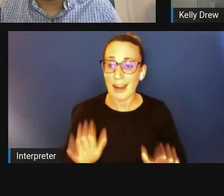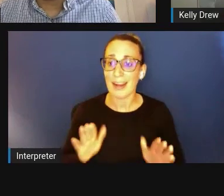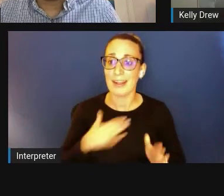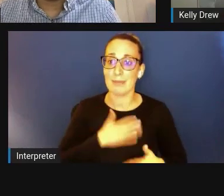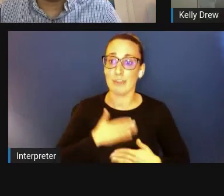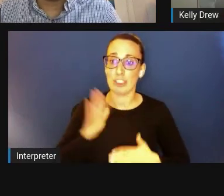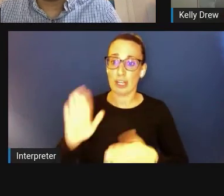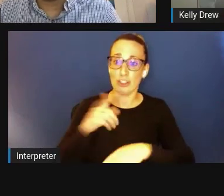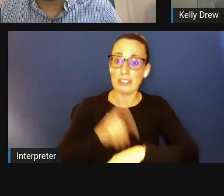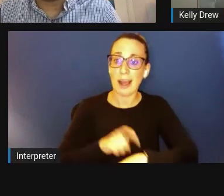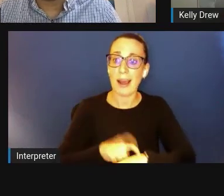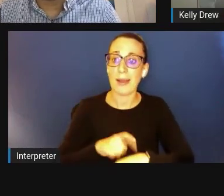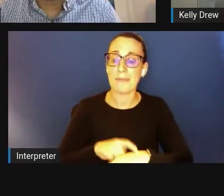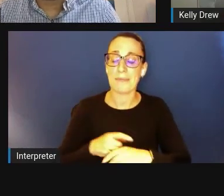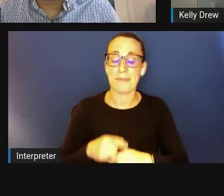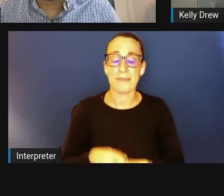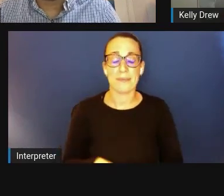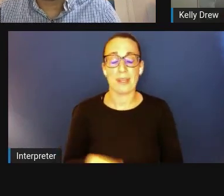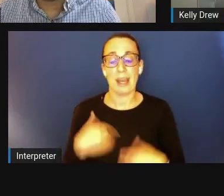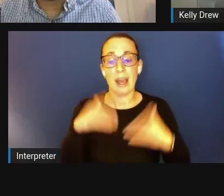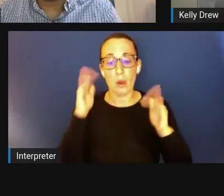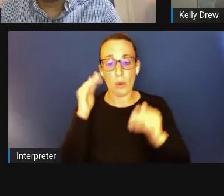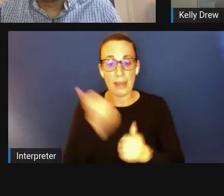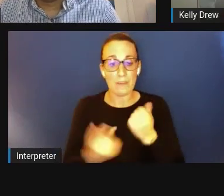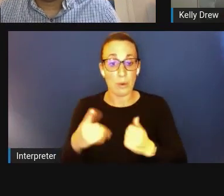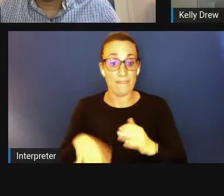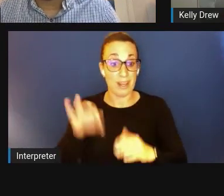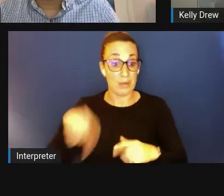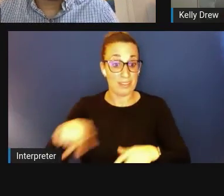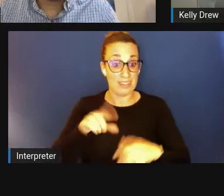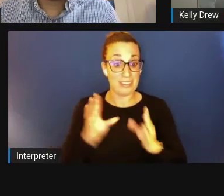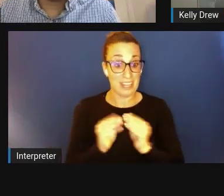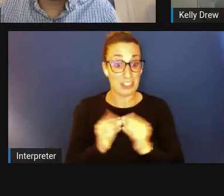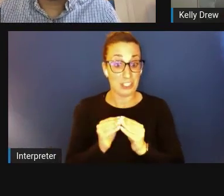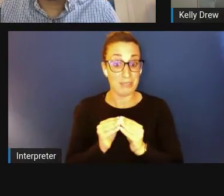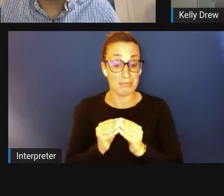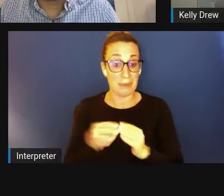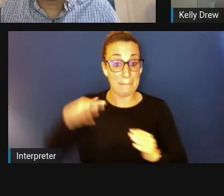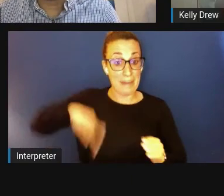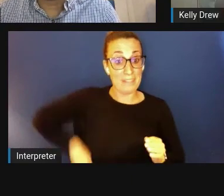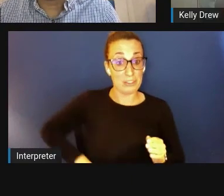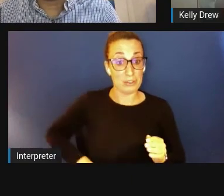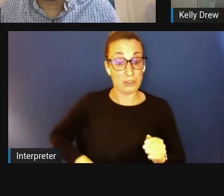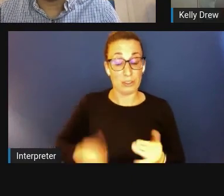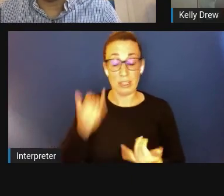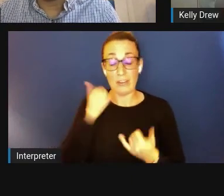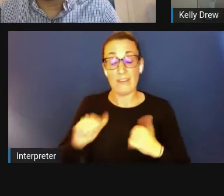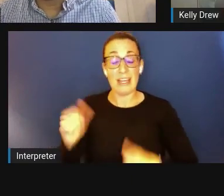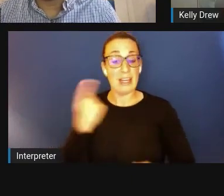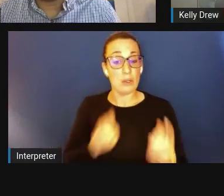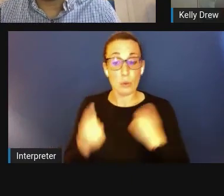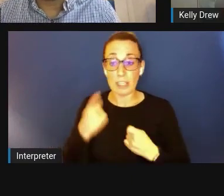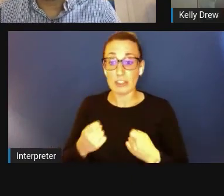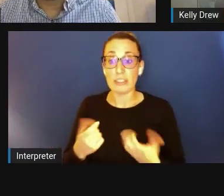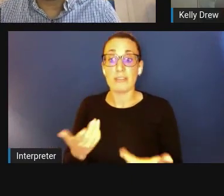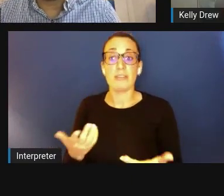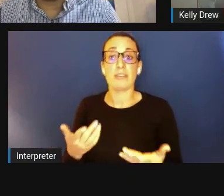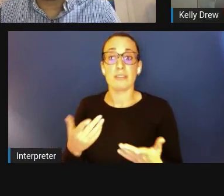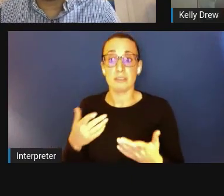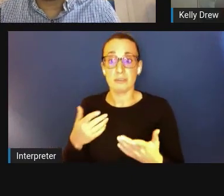We really hope everyone found this session useful. If you have any questions, take the opportunity to meet with a small-business-program expert